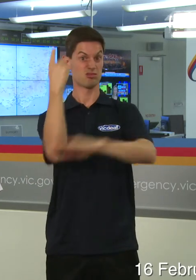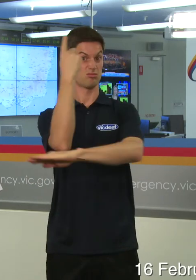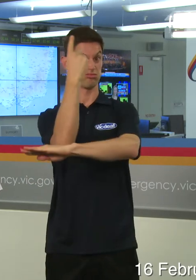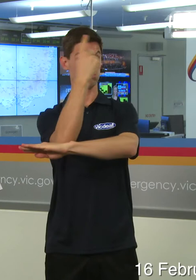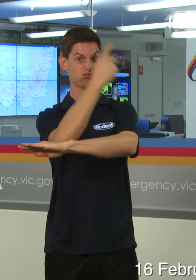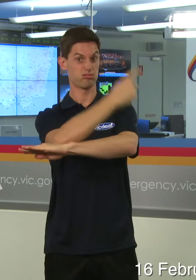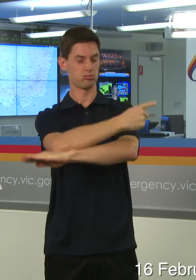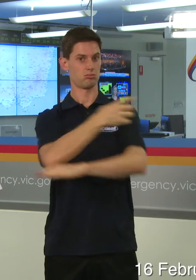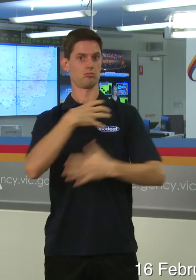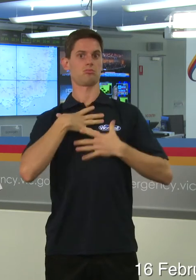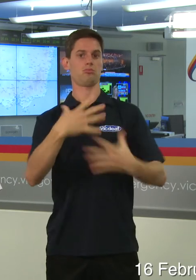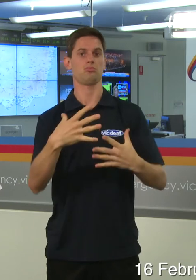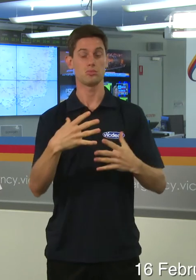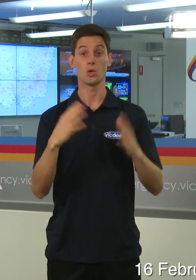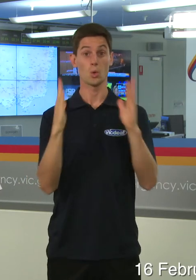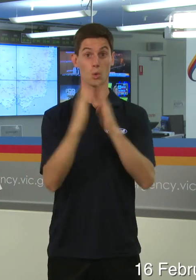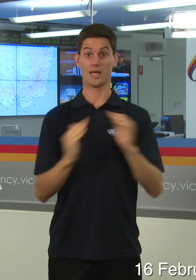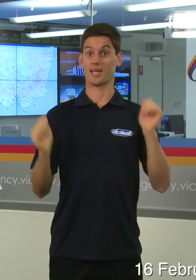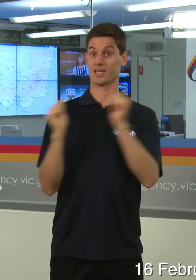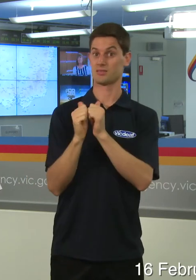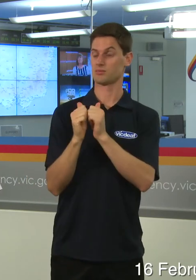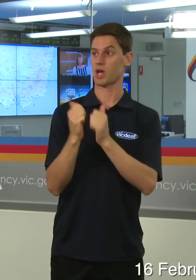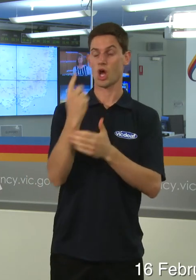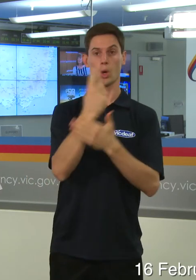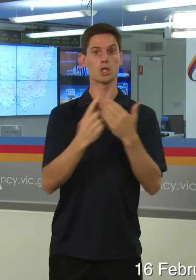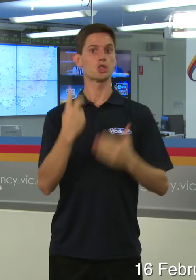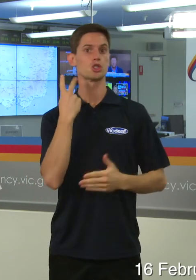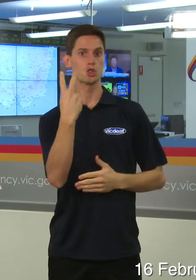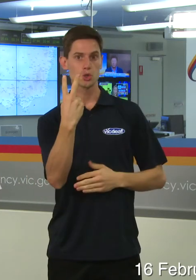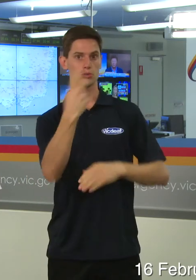only two districts on Sunday that were severe and total fire bans in place